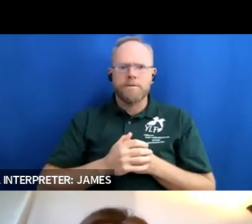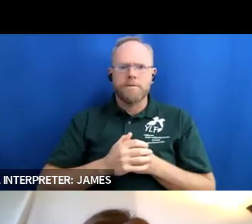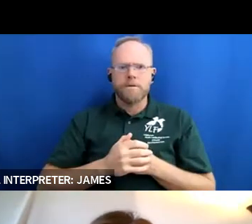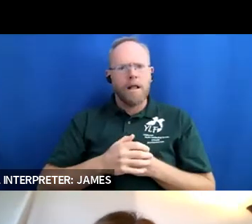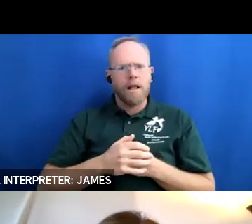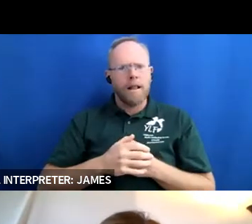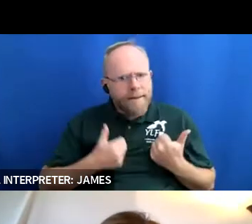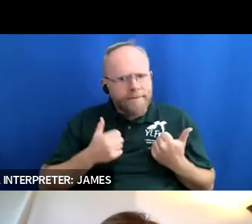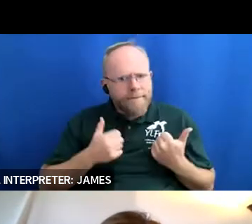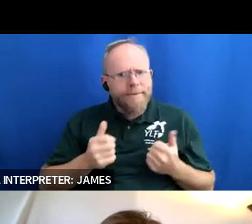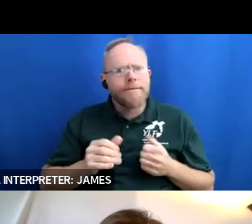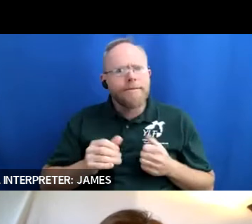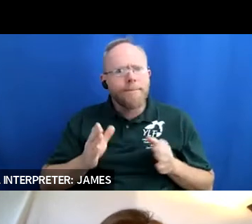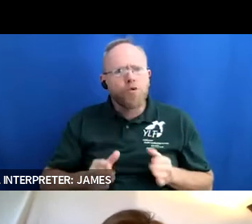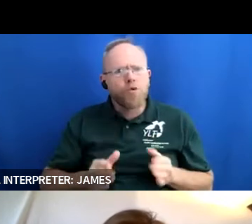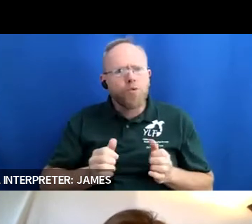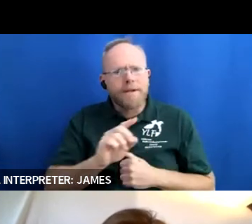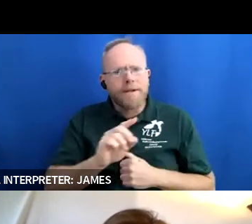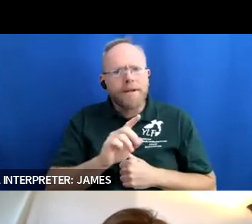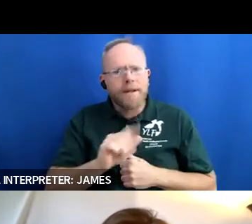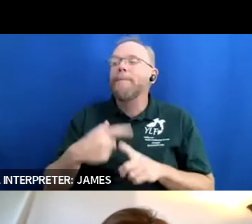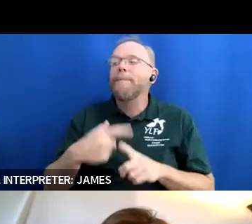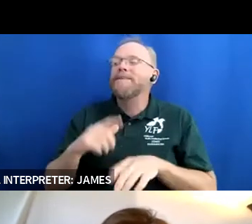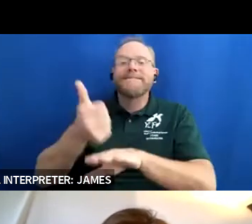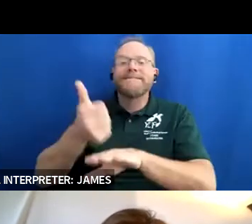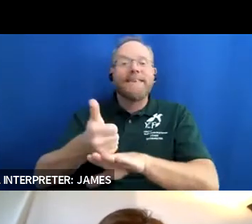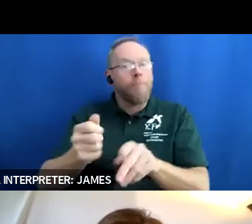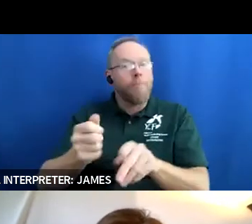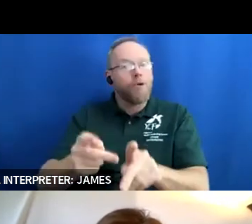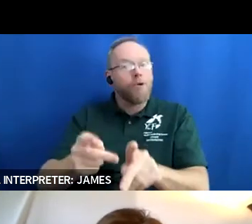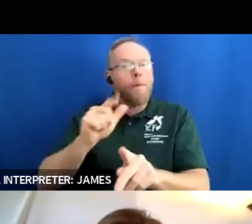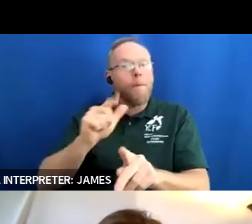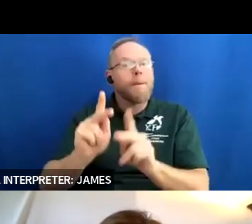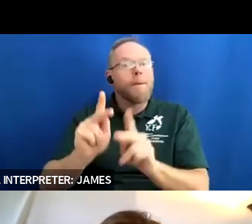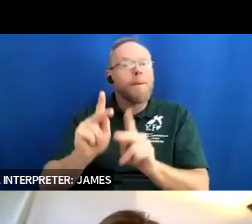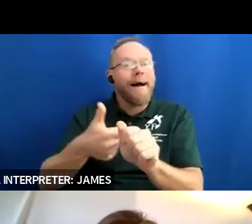way for other other people with disabilities who want to go in the medical field um and or to the